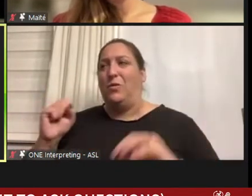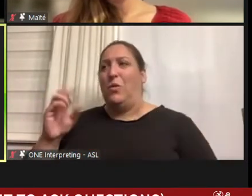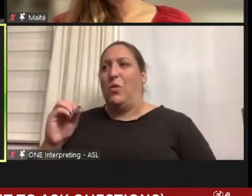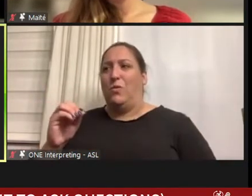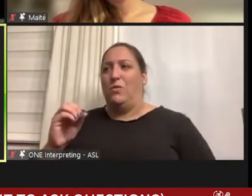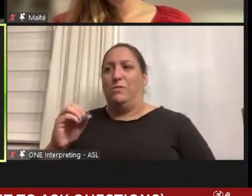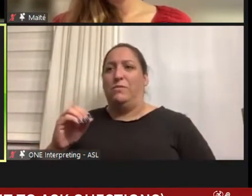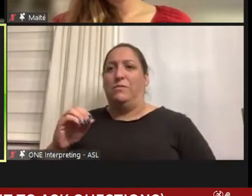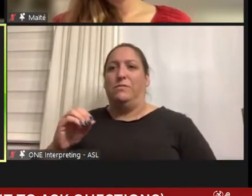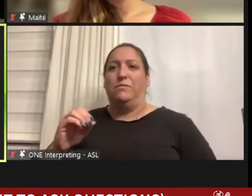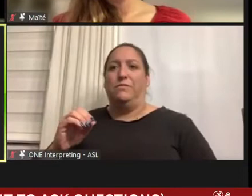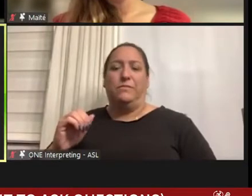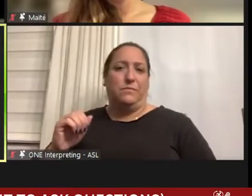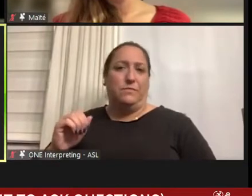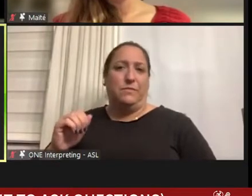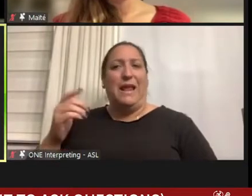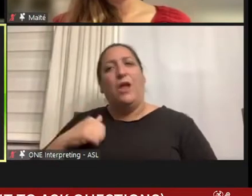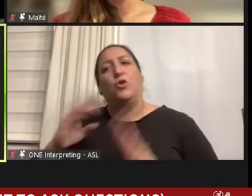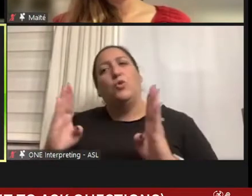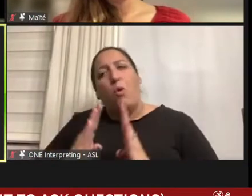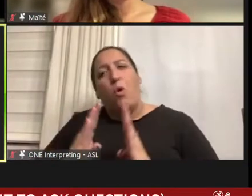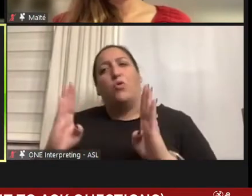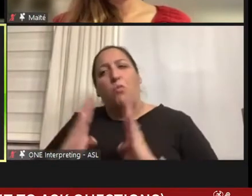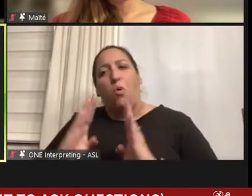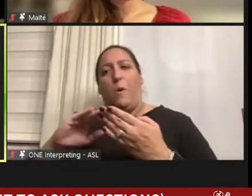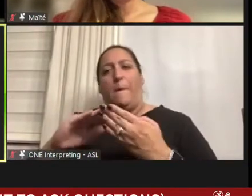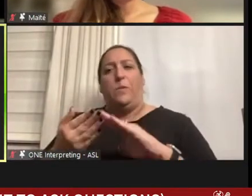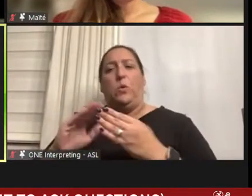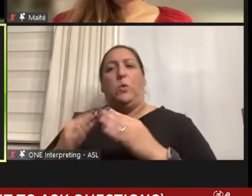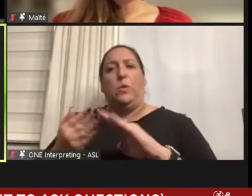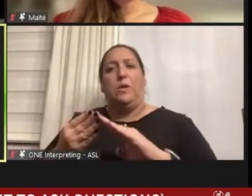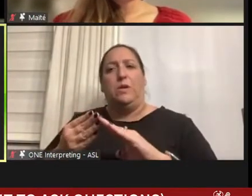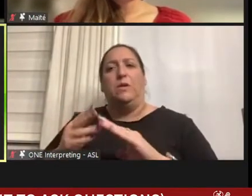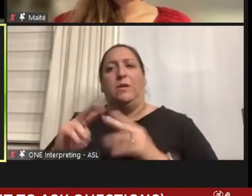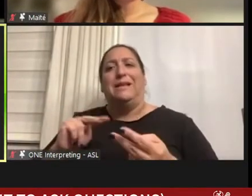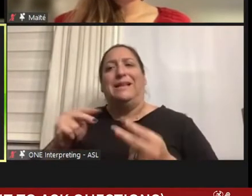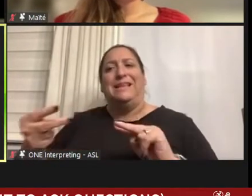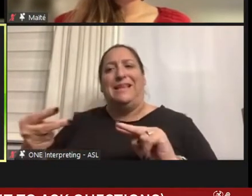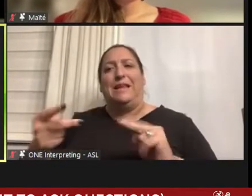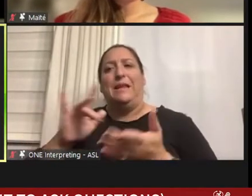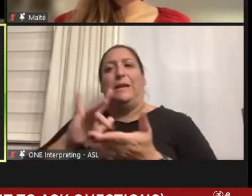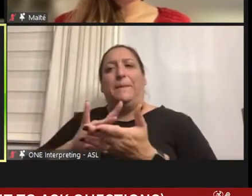small community, it was different – we were more different than we were alike.